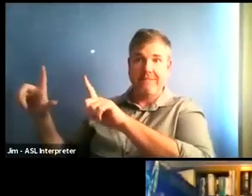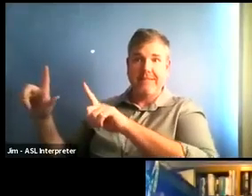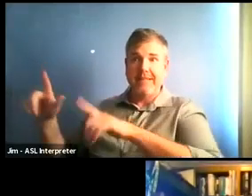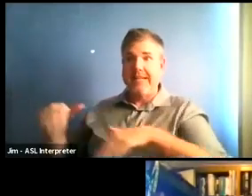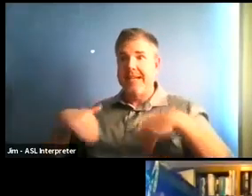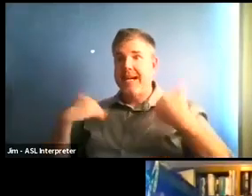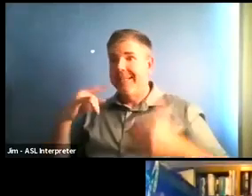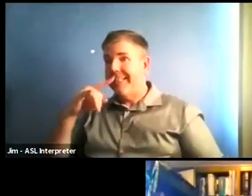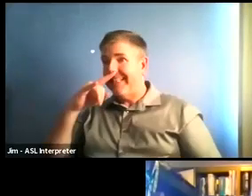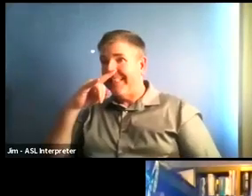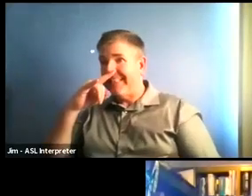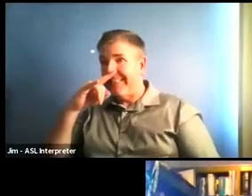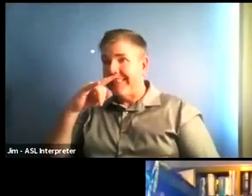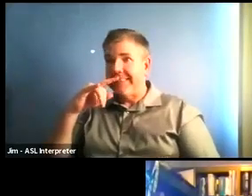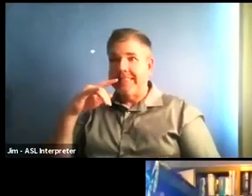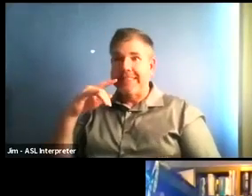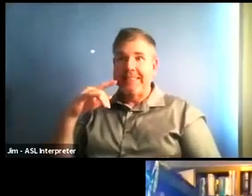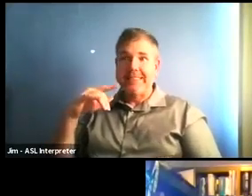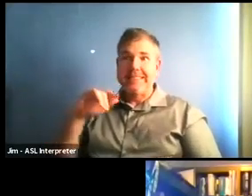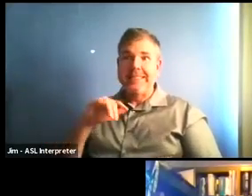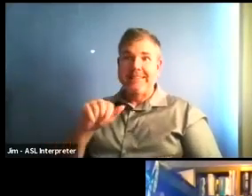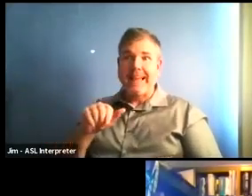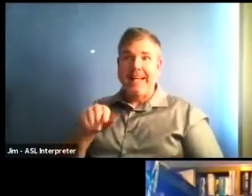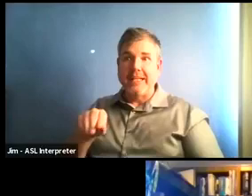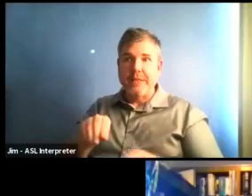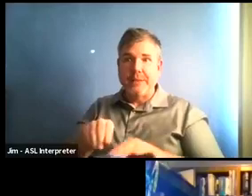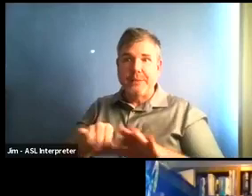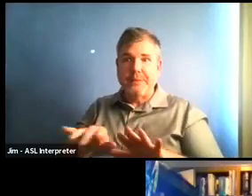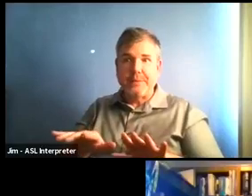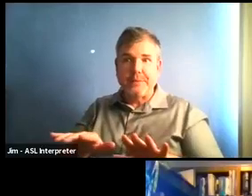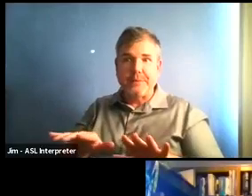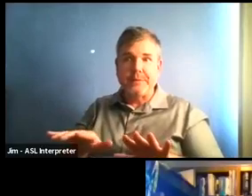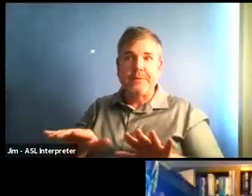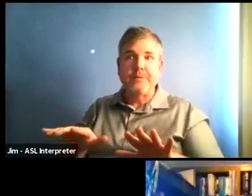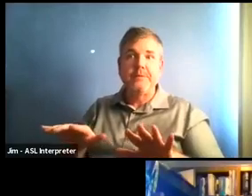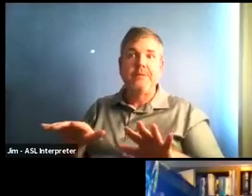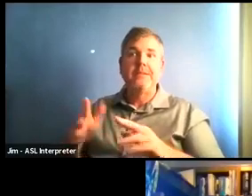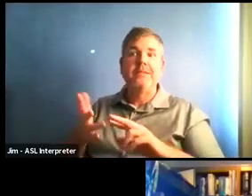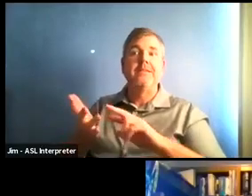the family care home, suggests that we will be seeing cases as we open up and do